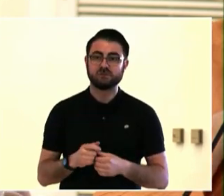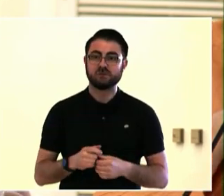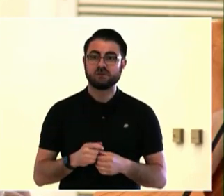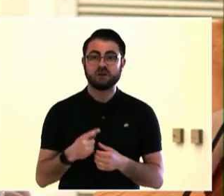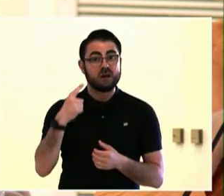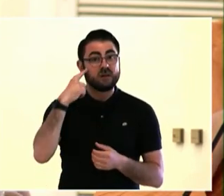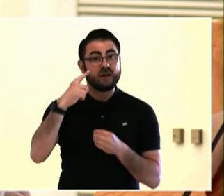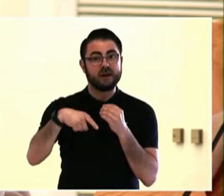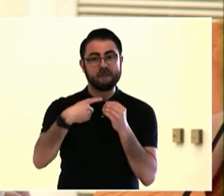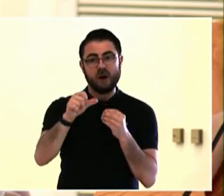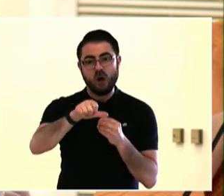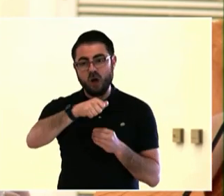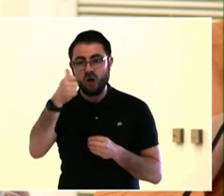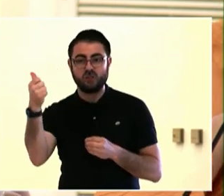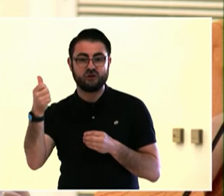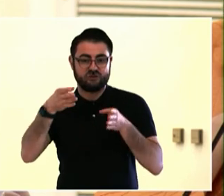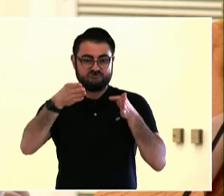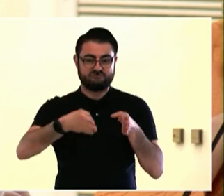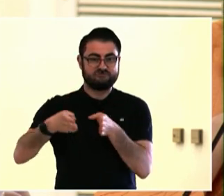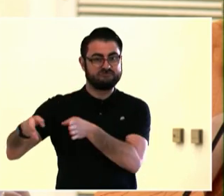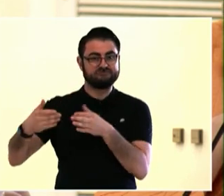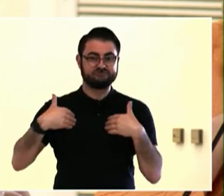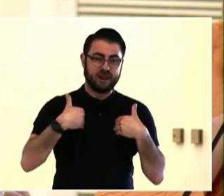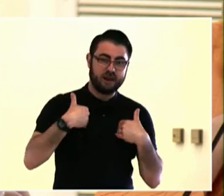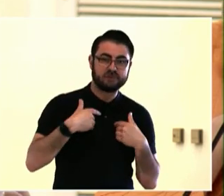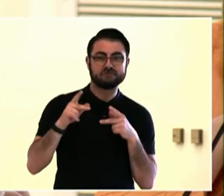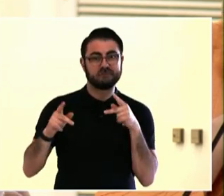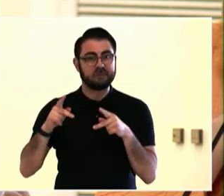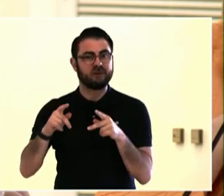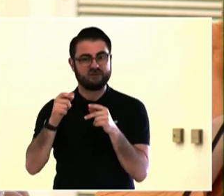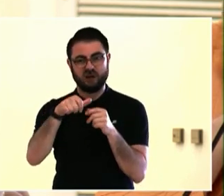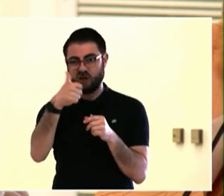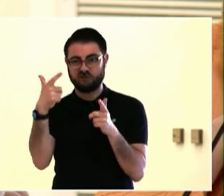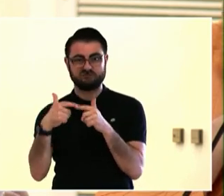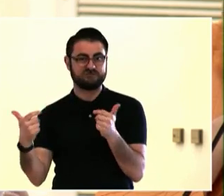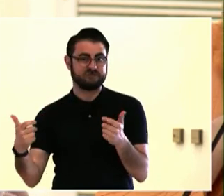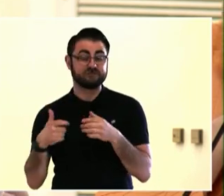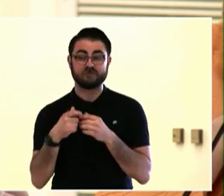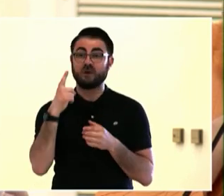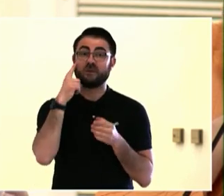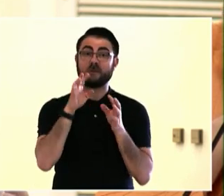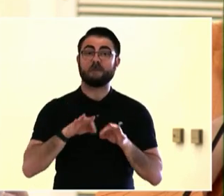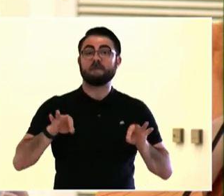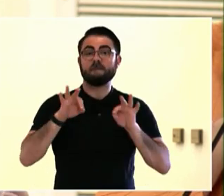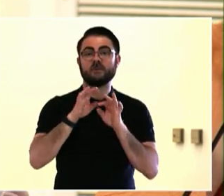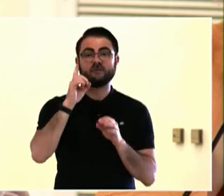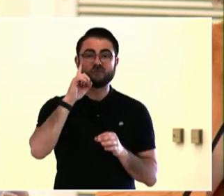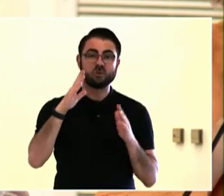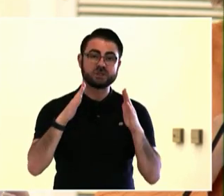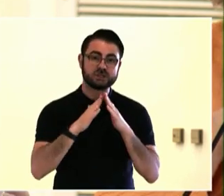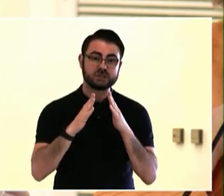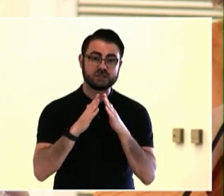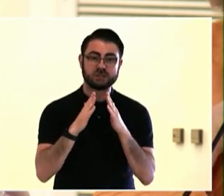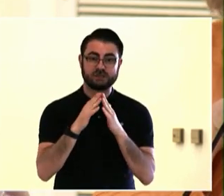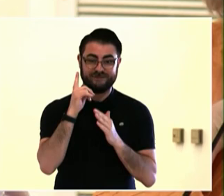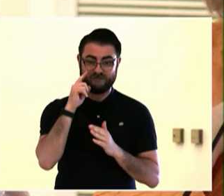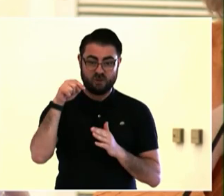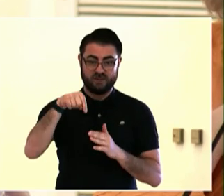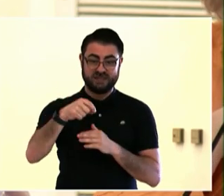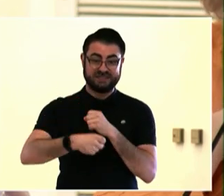in all of our departments, which I think are equivalent to your bureaus. In talking with many of you and